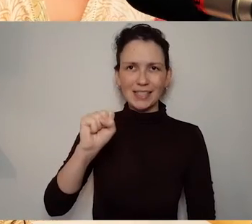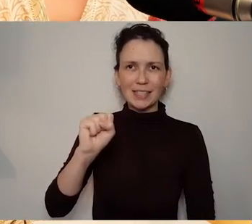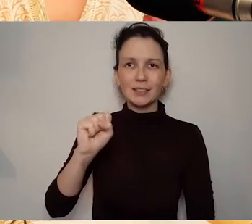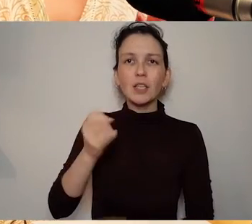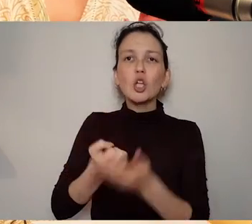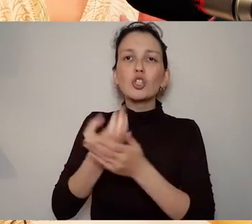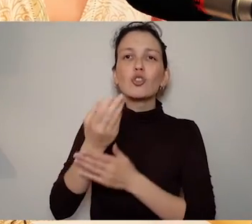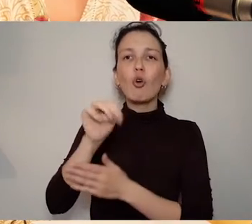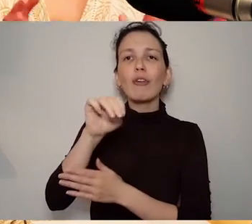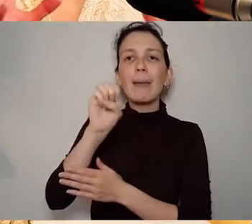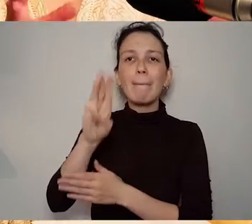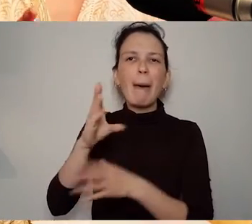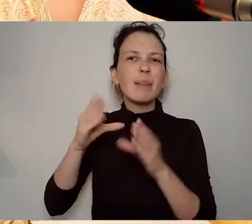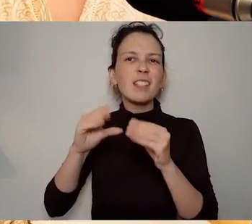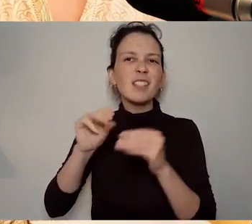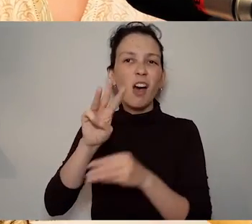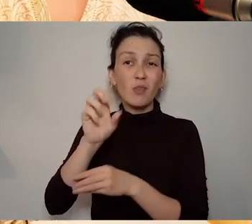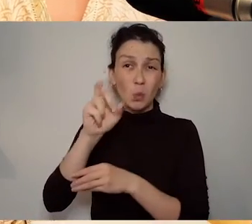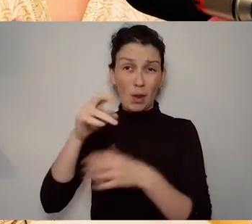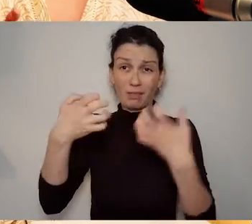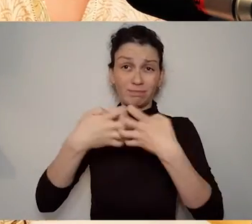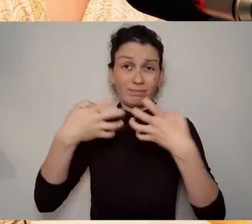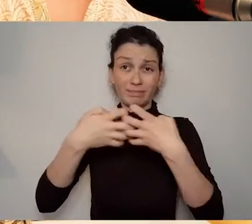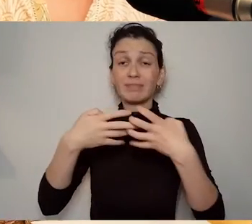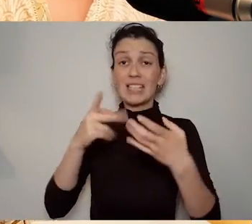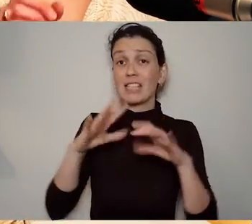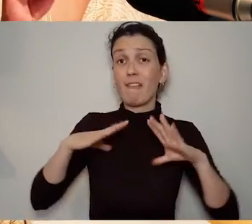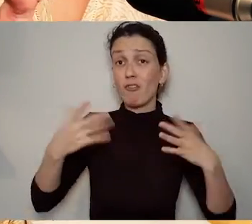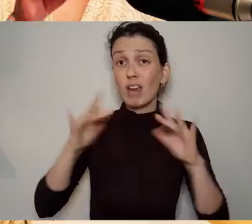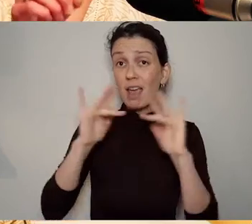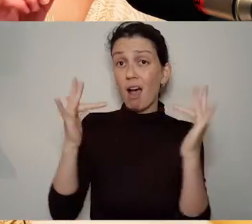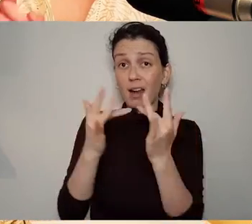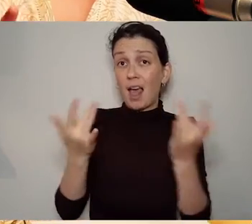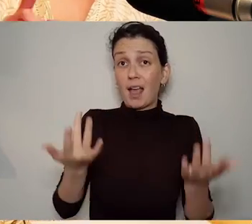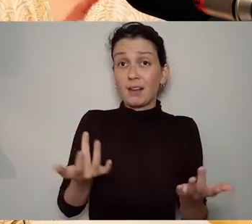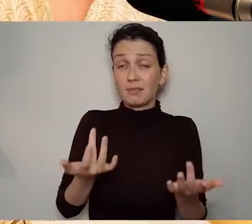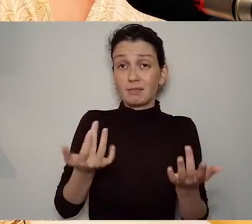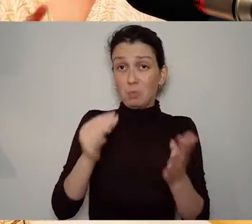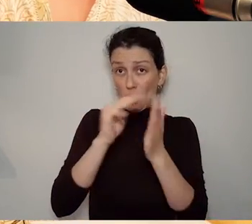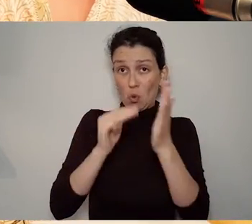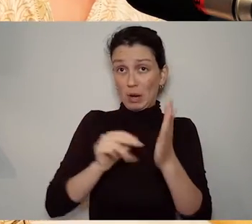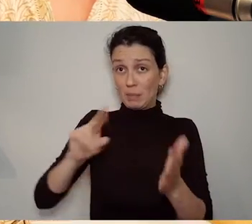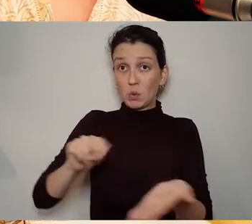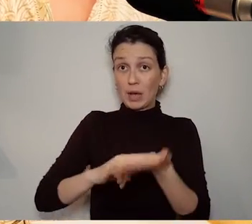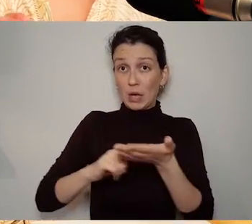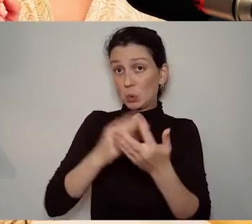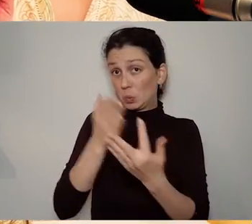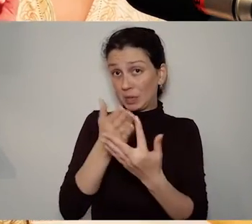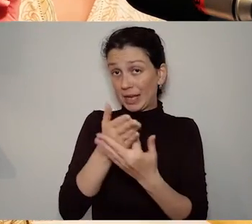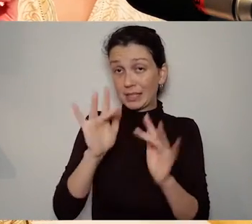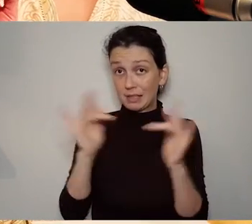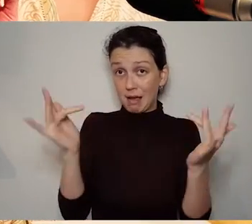so when you go on to this site, you can see a variety of stories and some of them are about